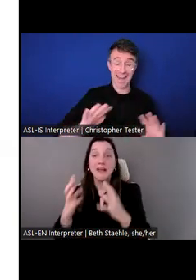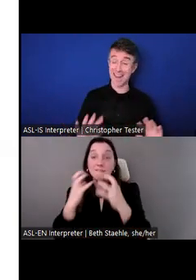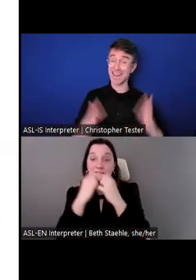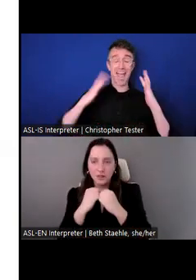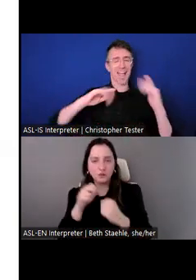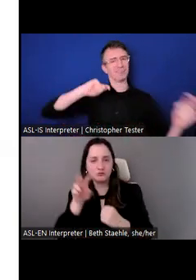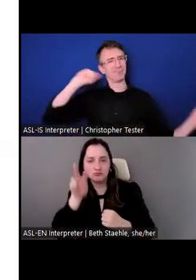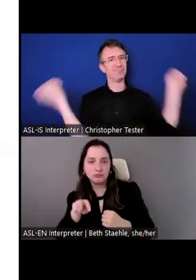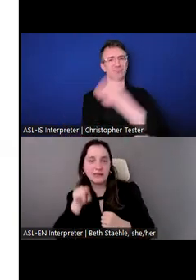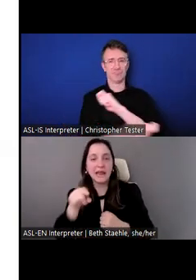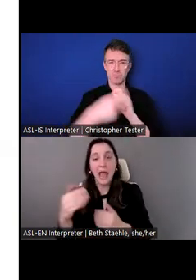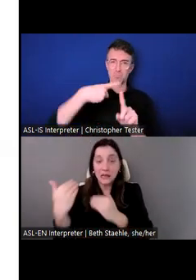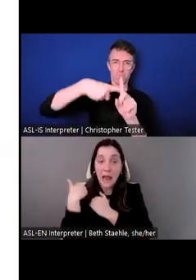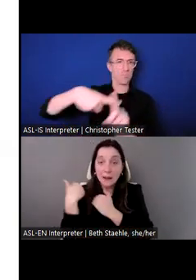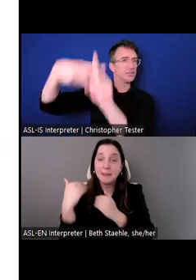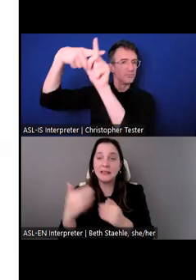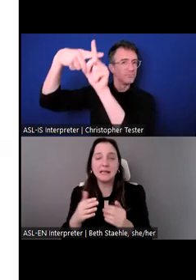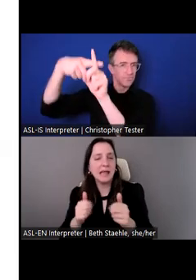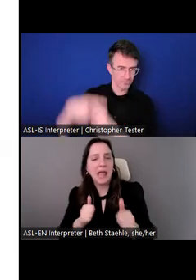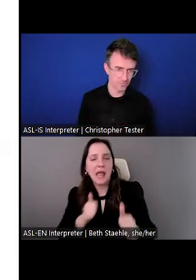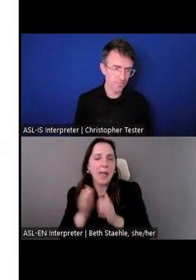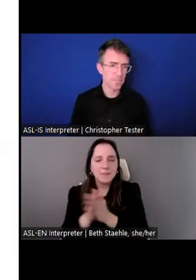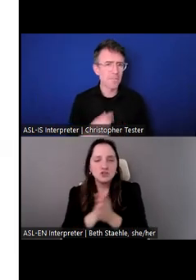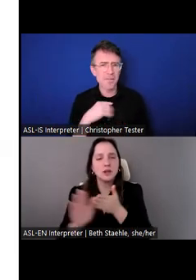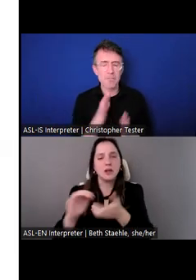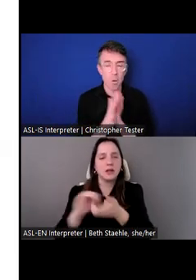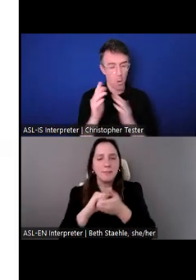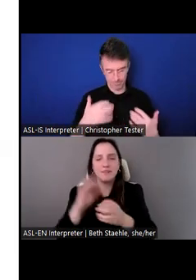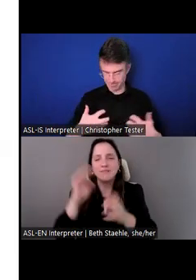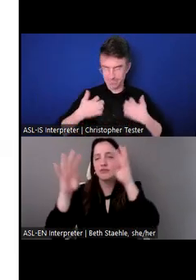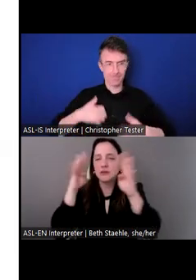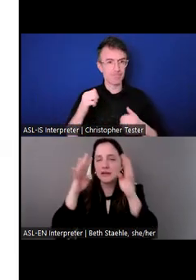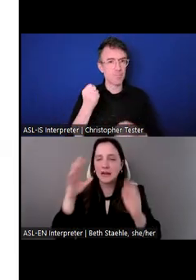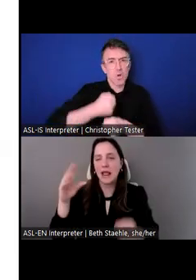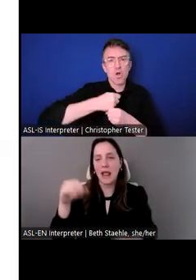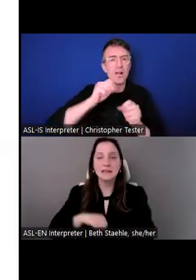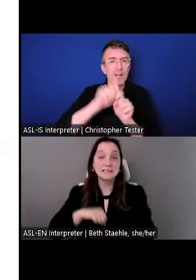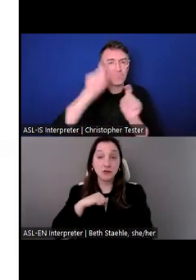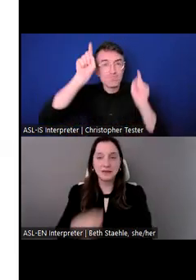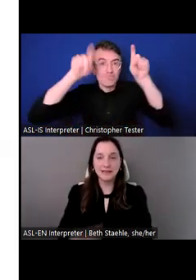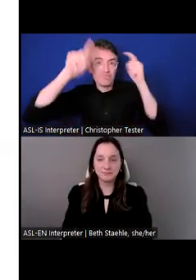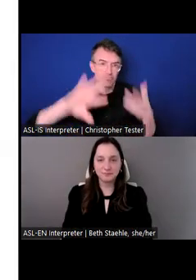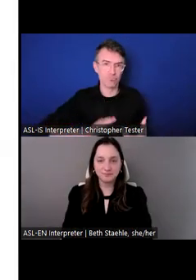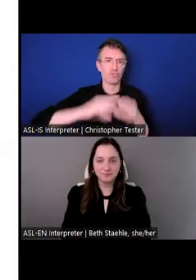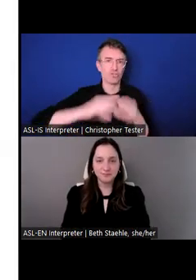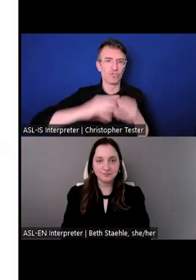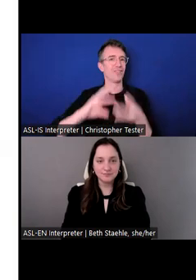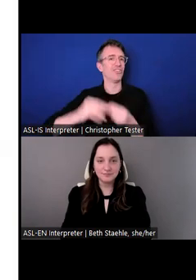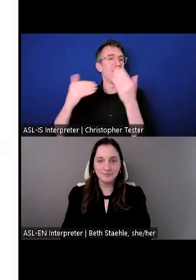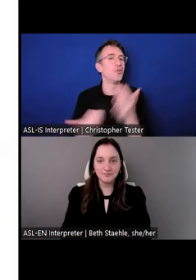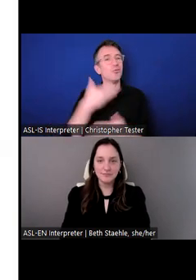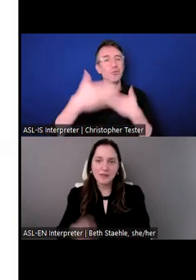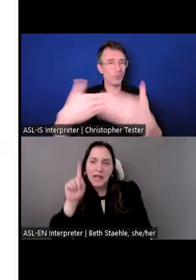Ashley Holben: I notice you have some lively images here.